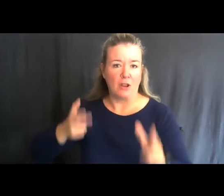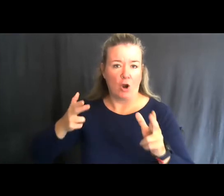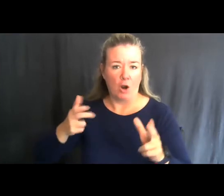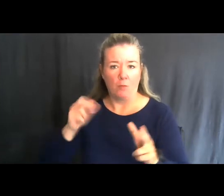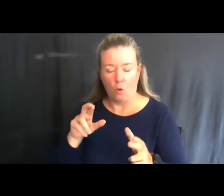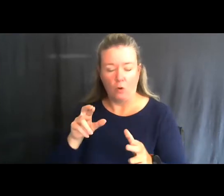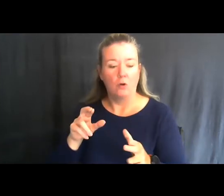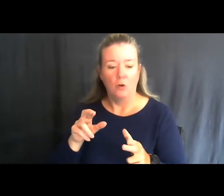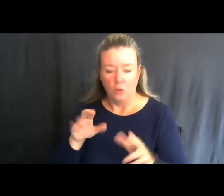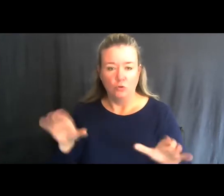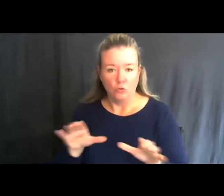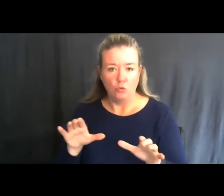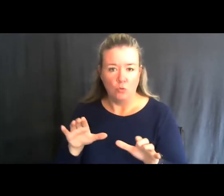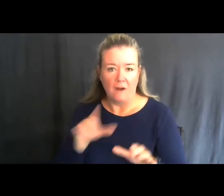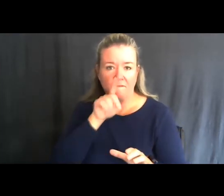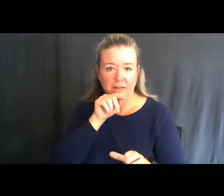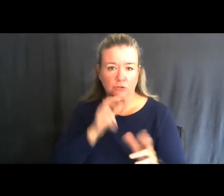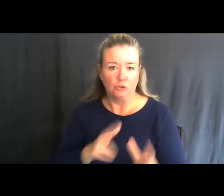do the pheasant shooting and so on.